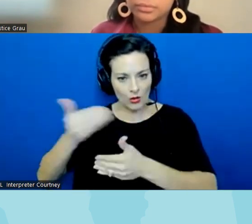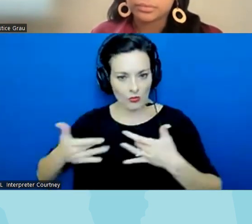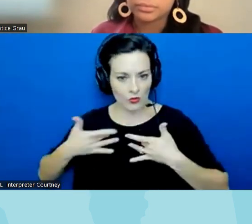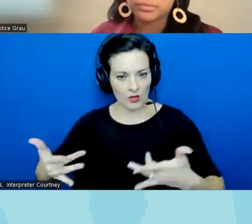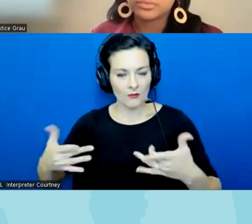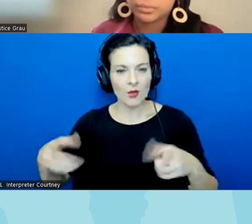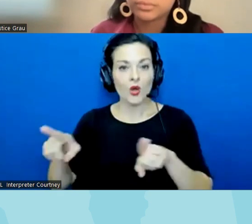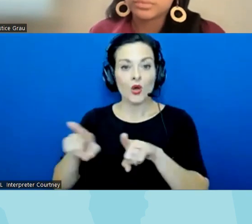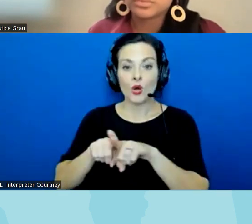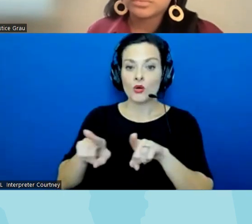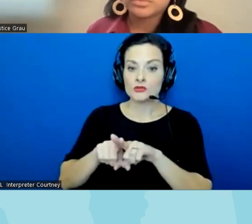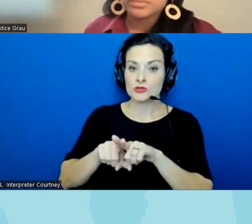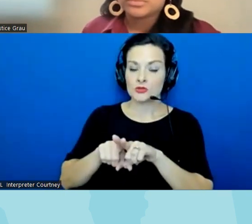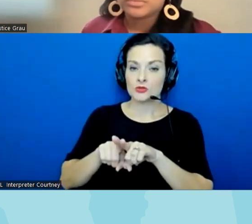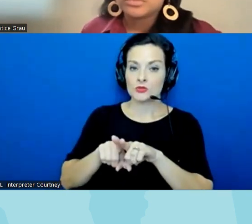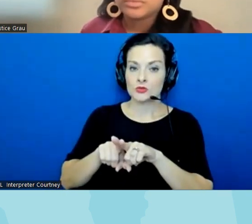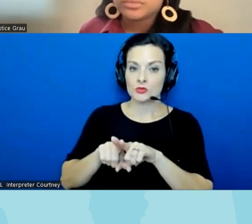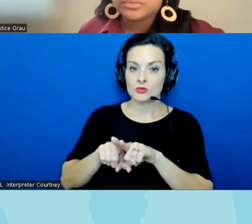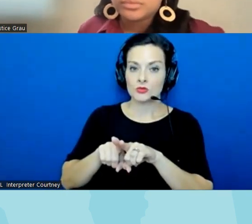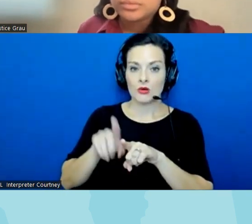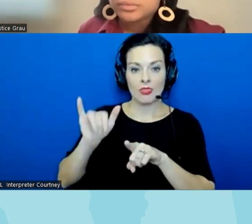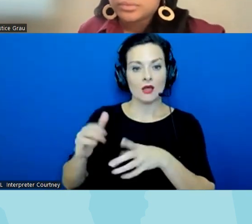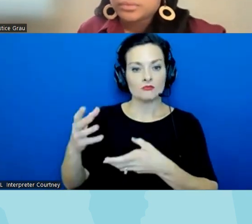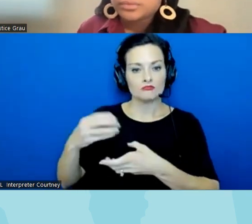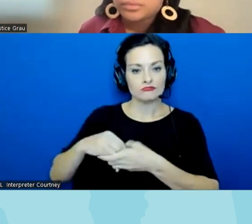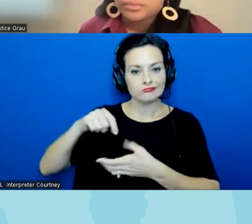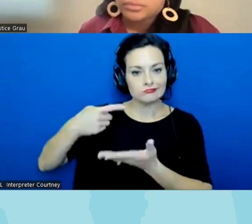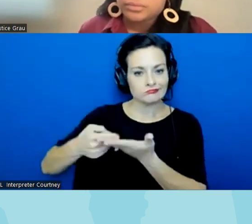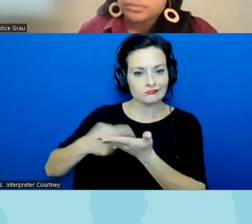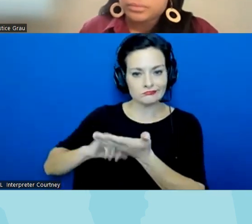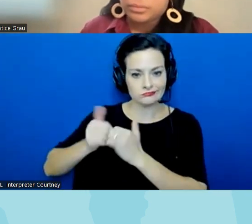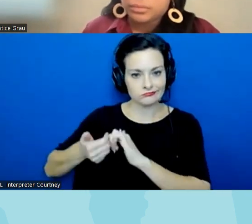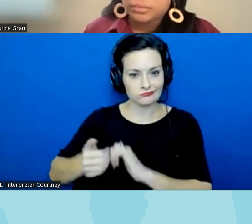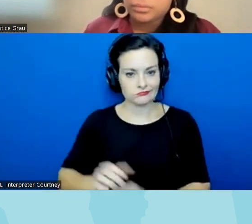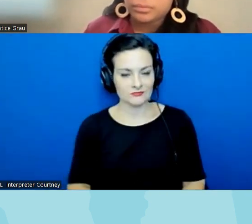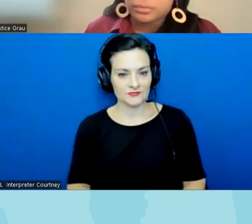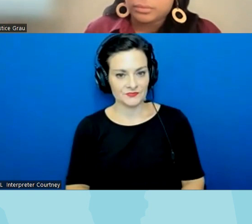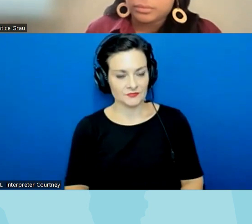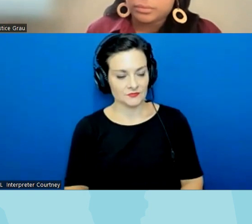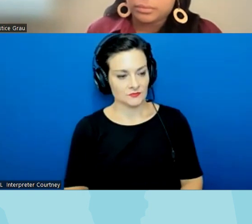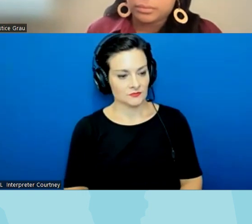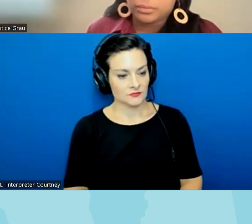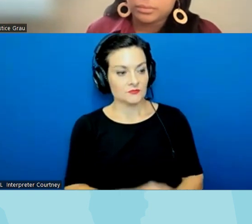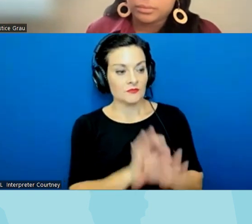and and and how that um how that plays into what we're talking about today really really key to